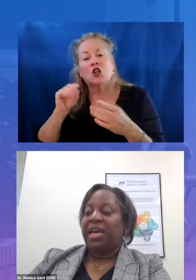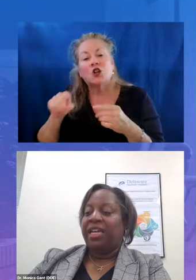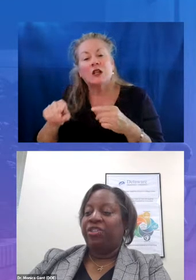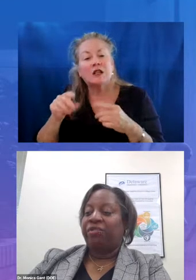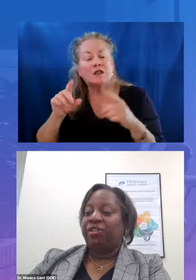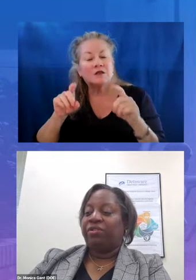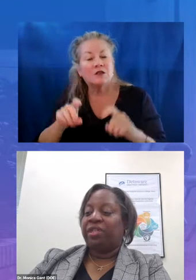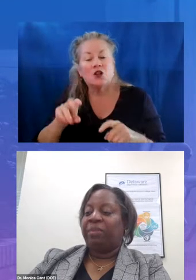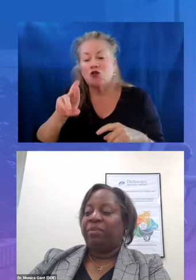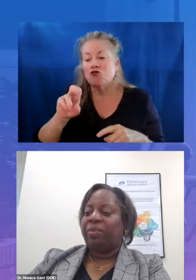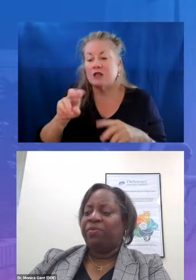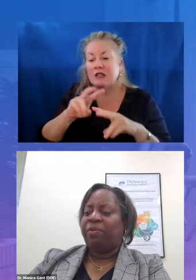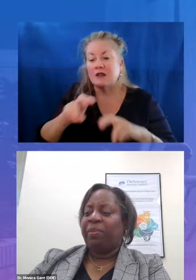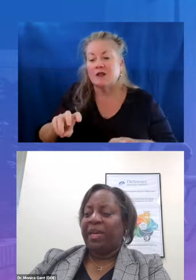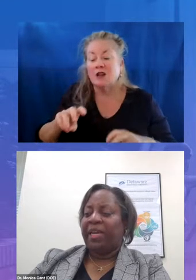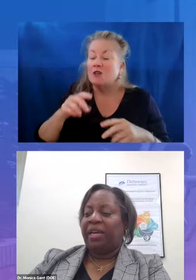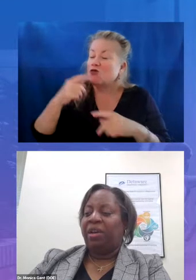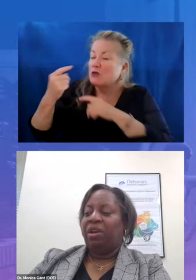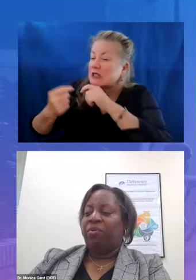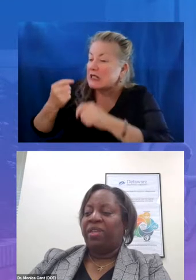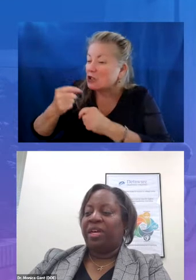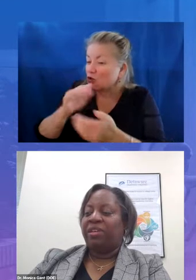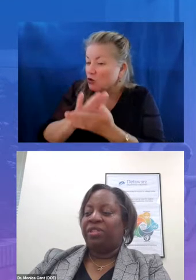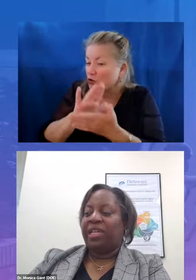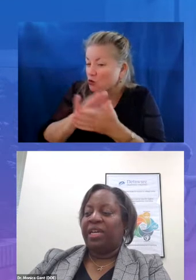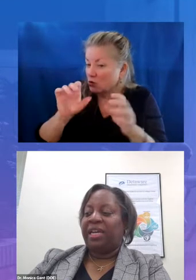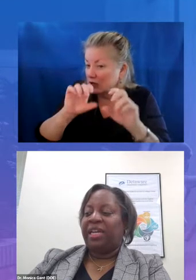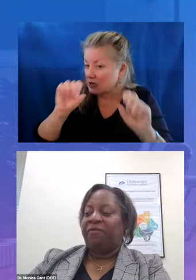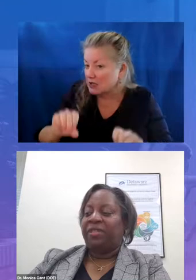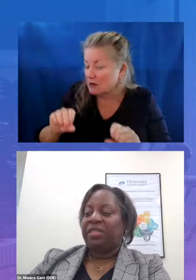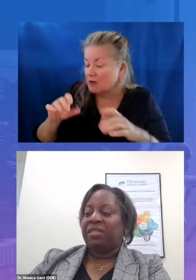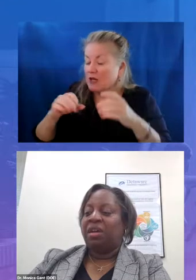and structures and purposeful planning with an understanding and emphasis